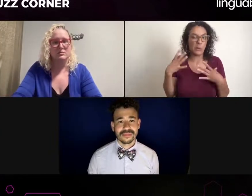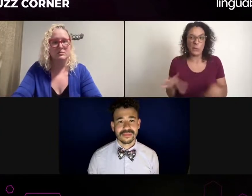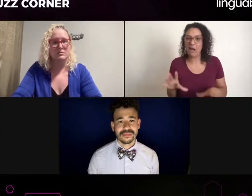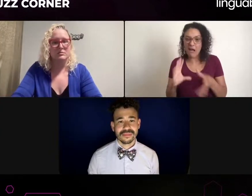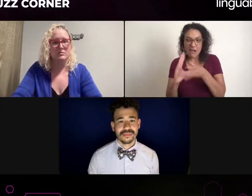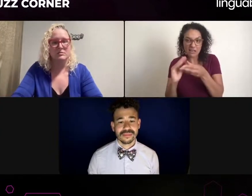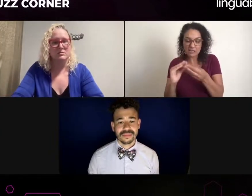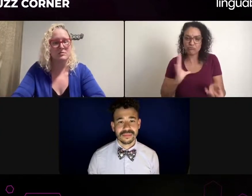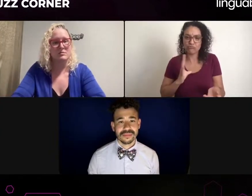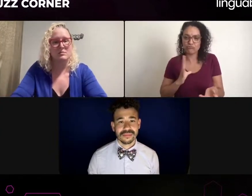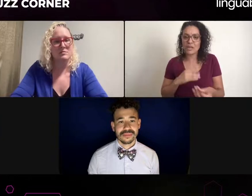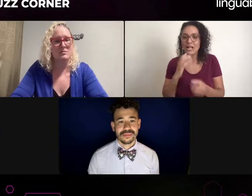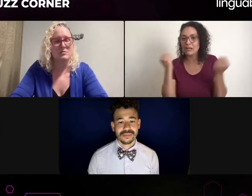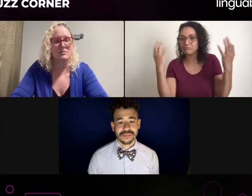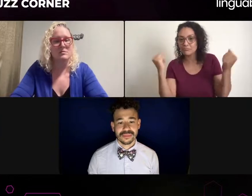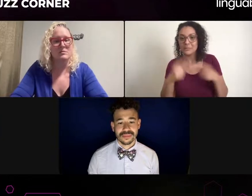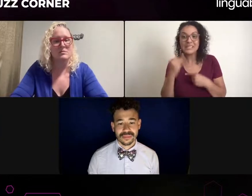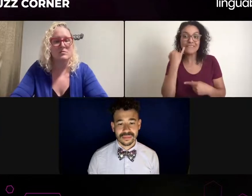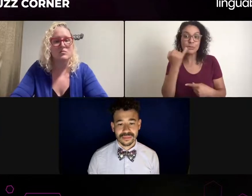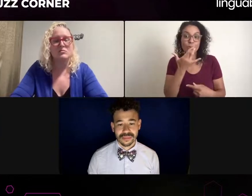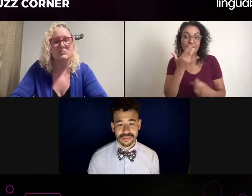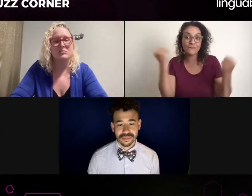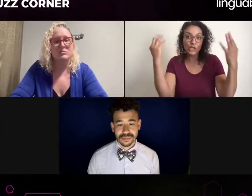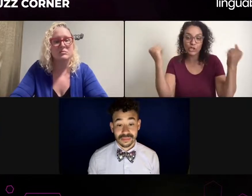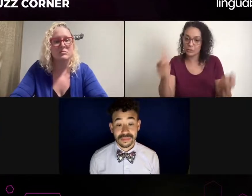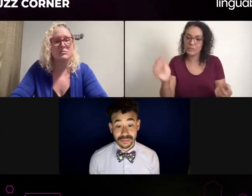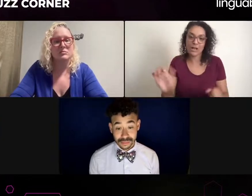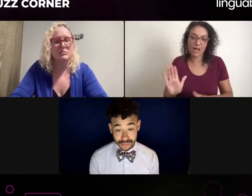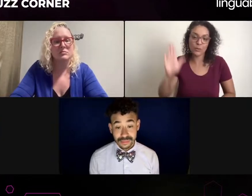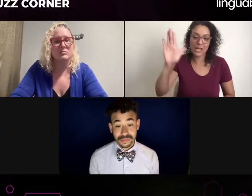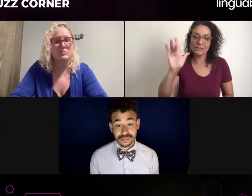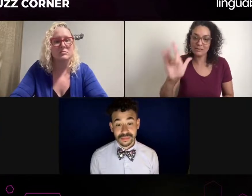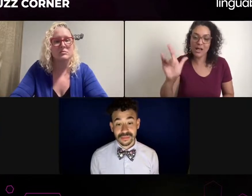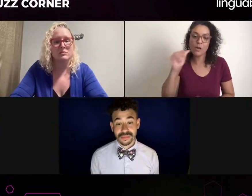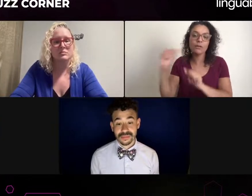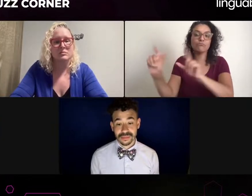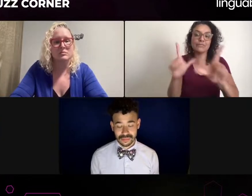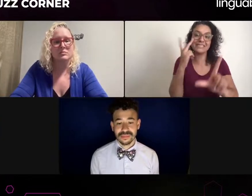And so I think yeah, I think it's more of an expanded talk of that